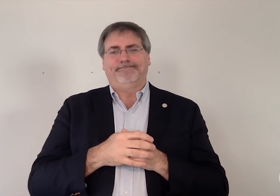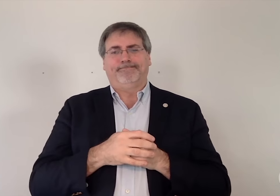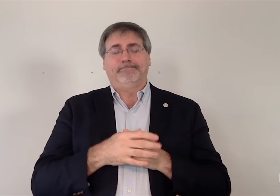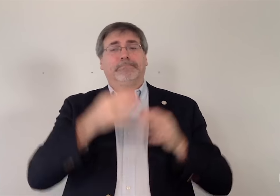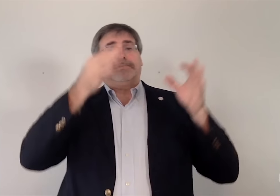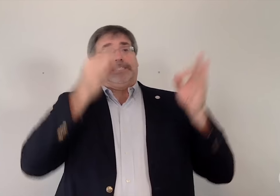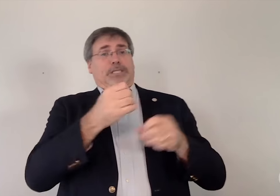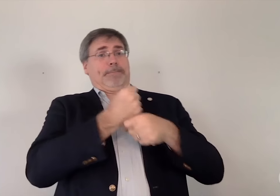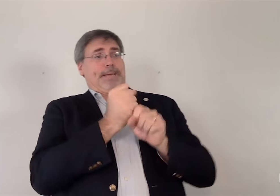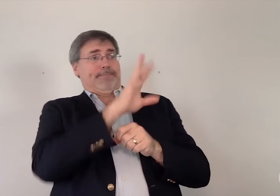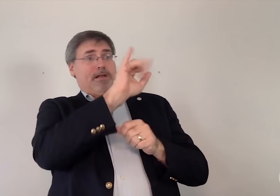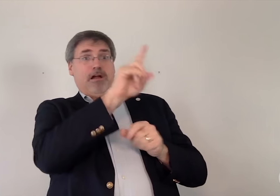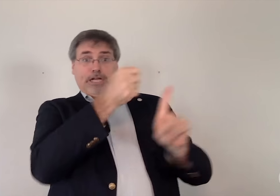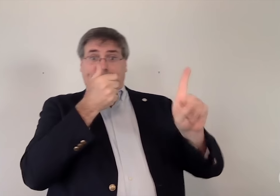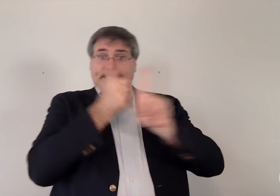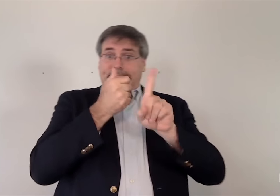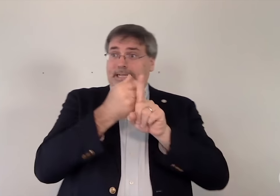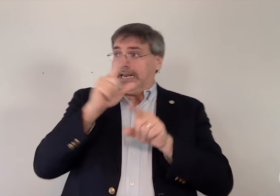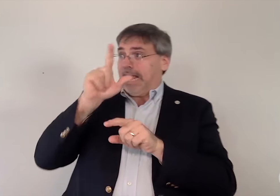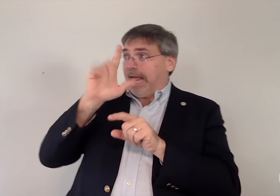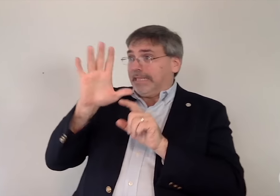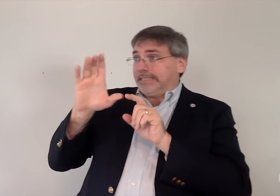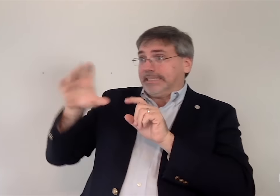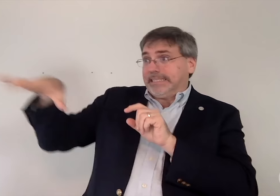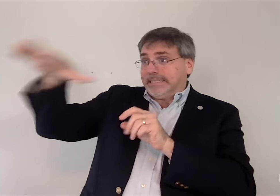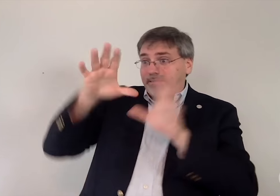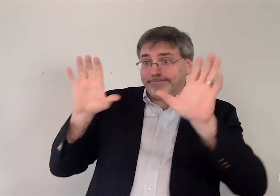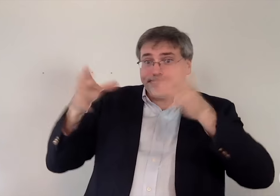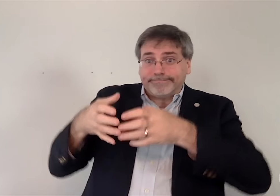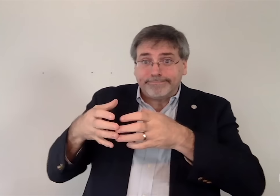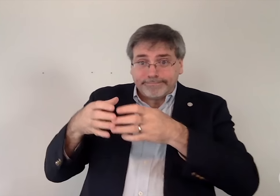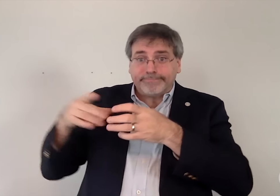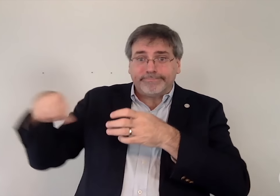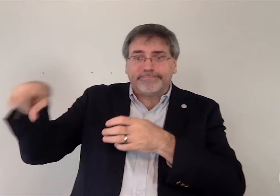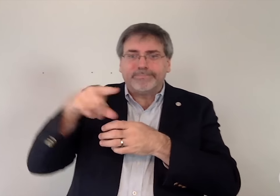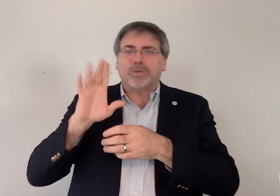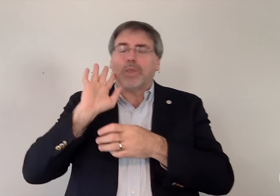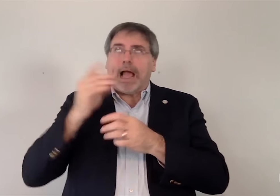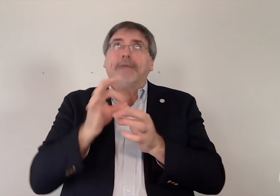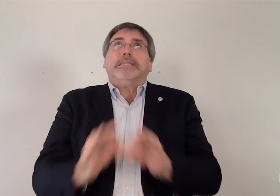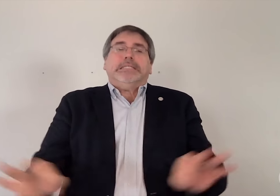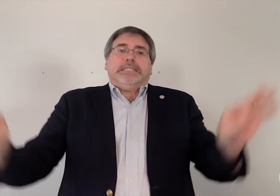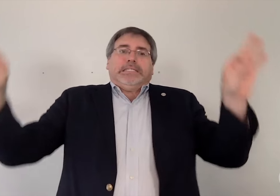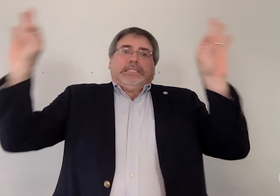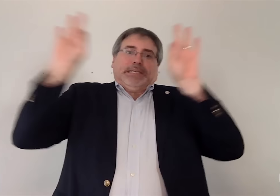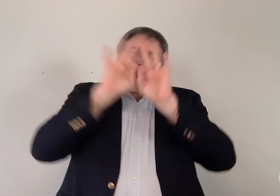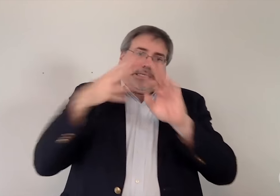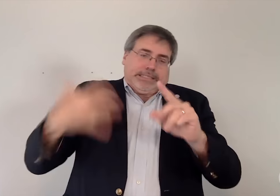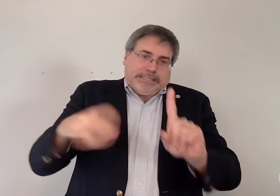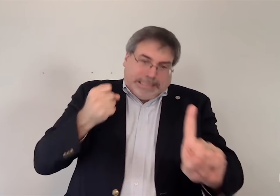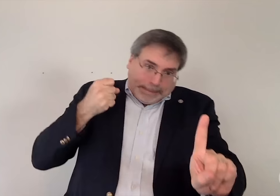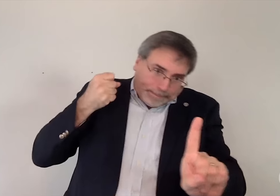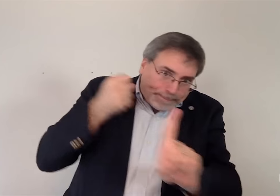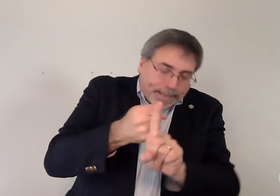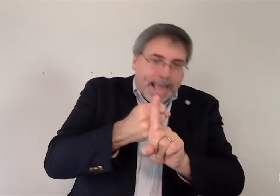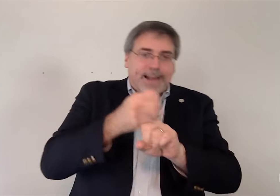The decisions made by the RID and its LLC representatives will have a significant impact